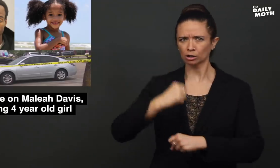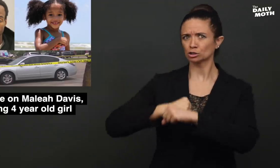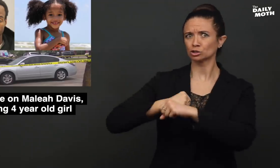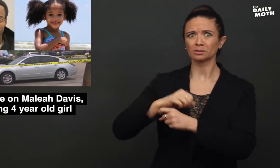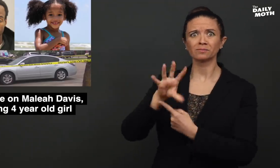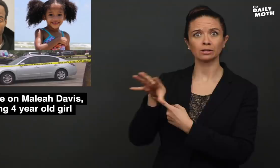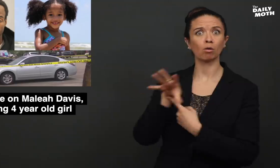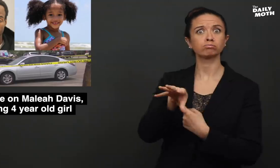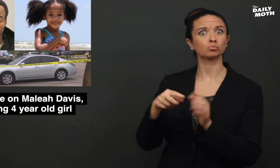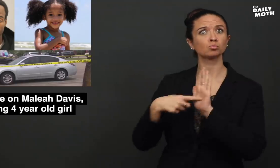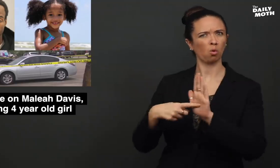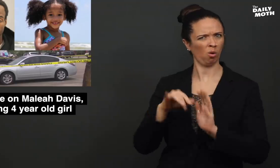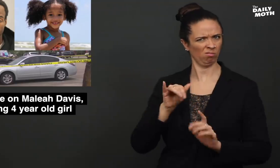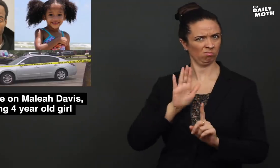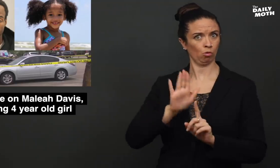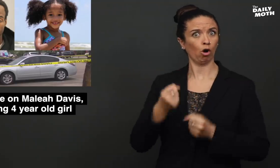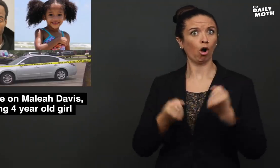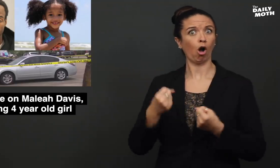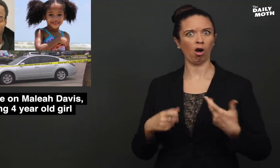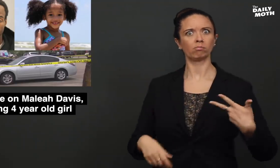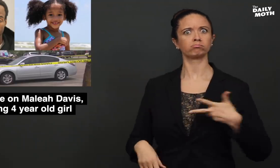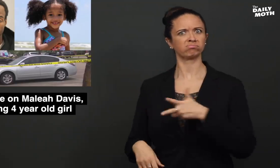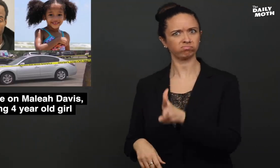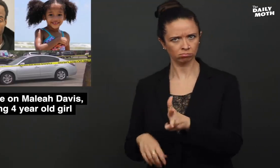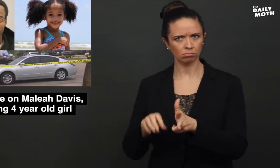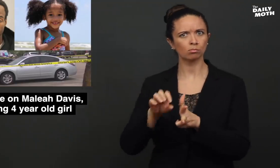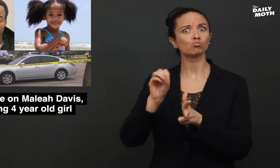However, a surveillance video showed his car was used to